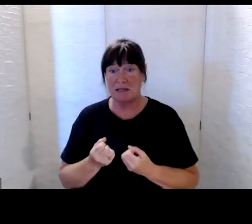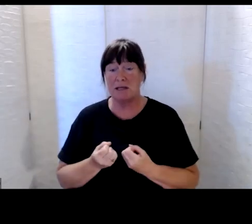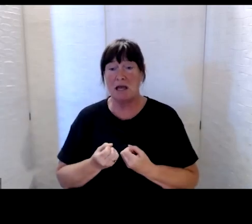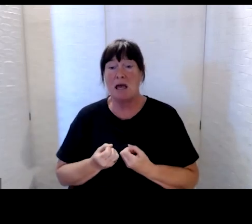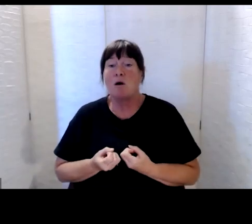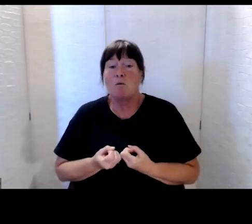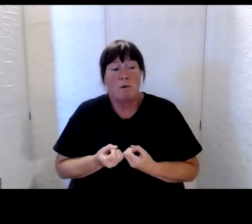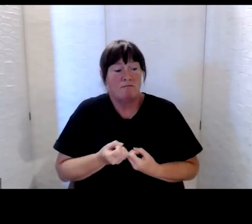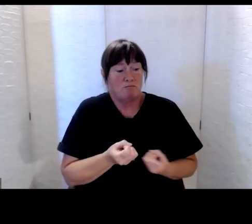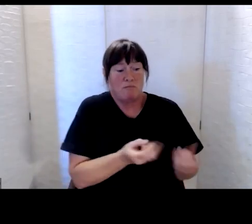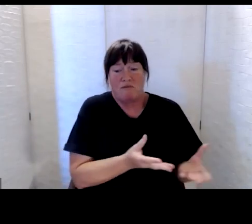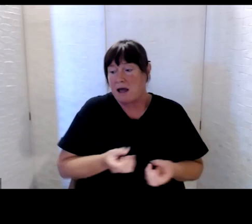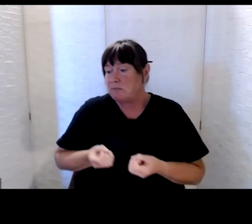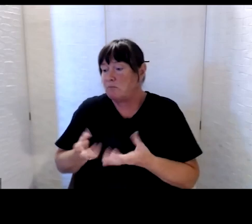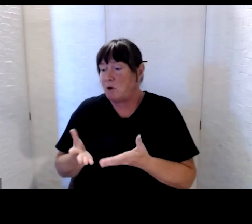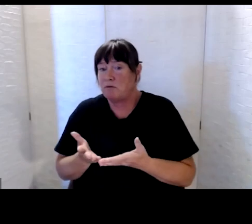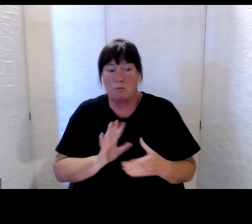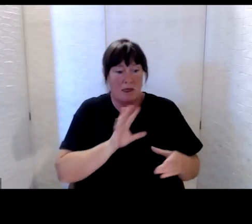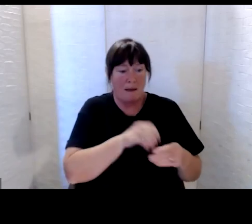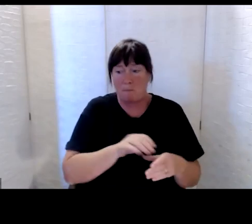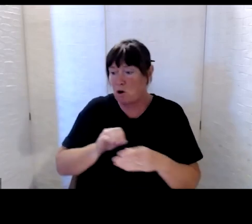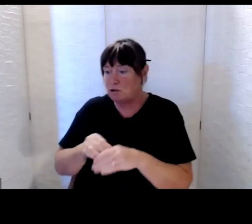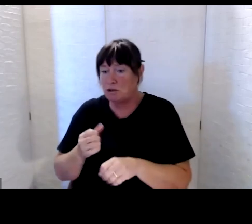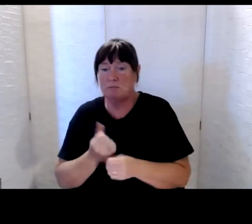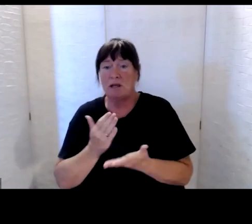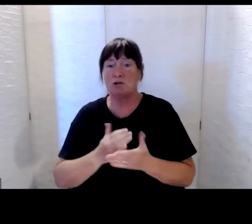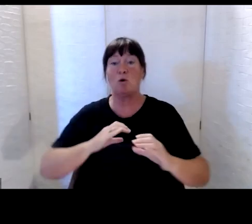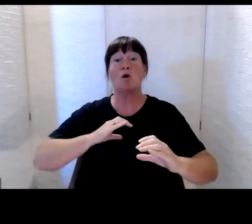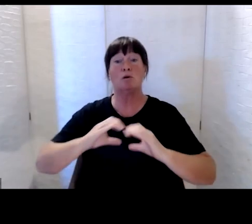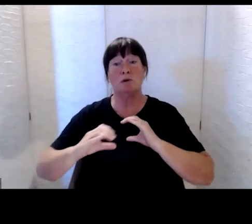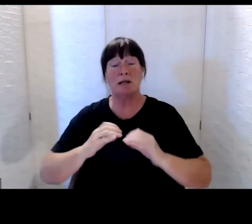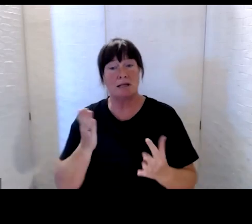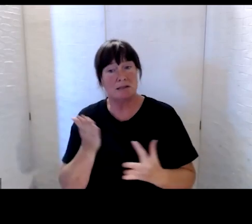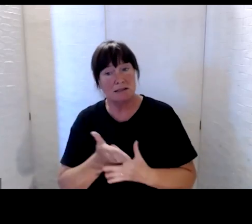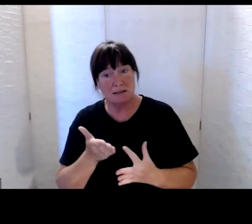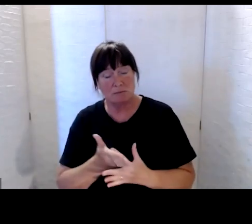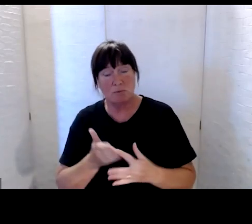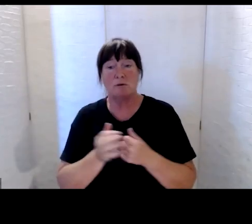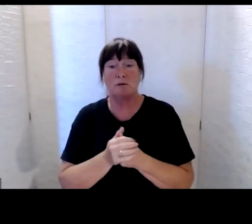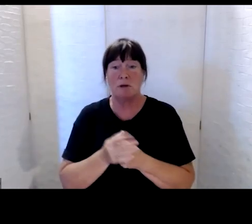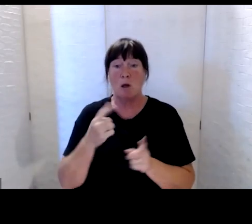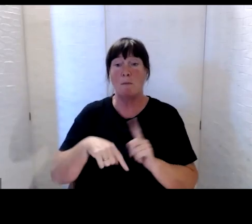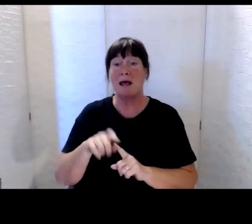input into making sure that things like communications are accessible and we put one of our staff,